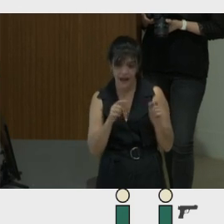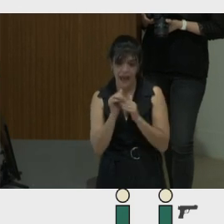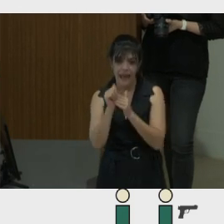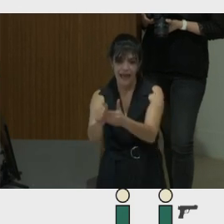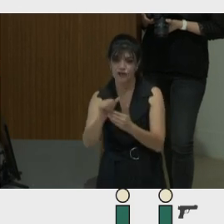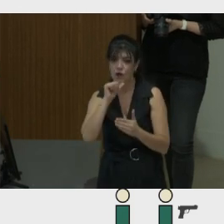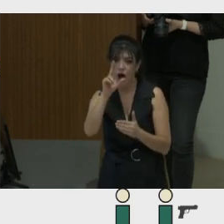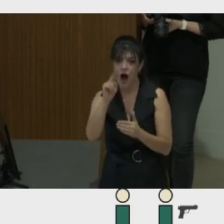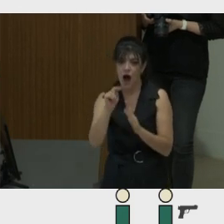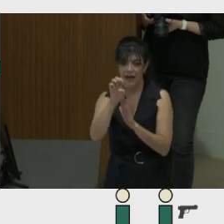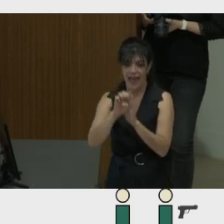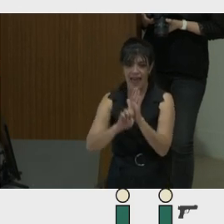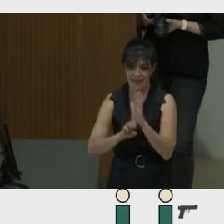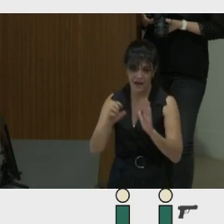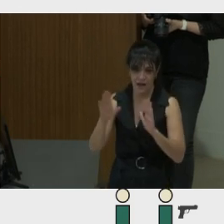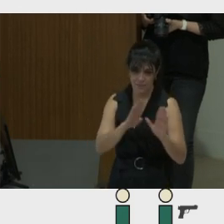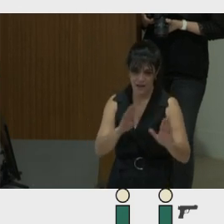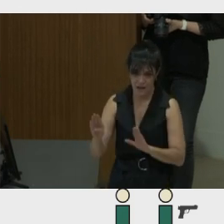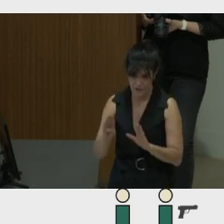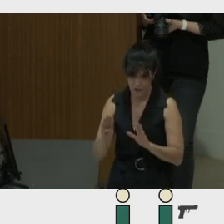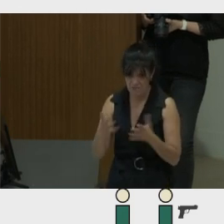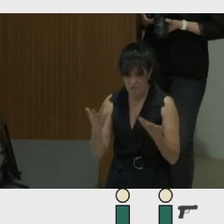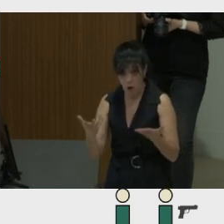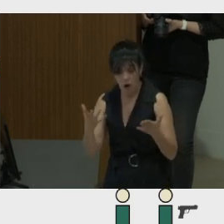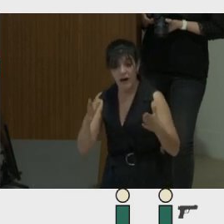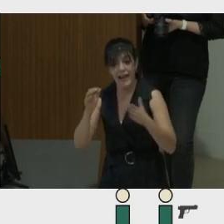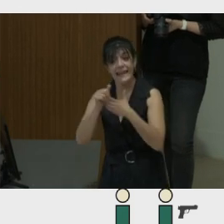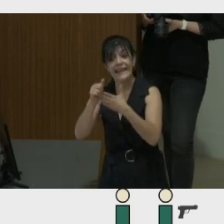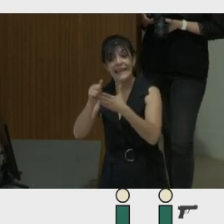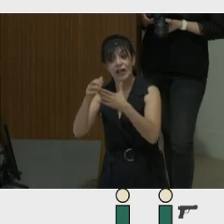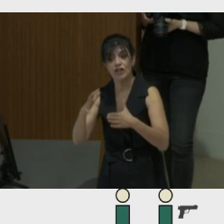This of course has implications for management or for leaders because how can we see our